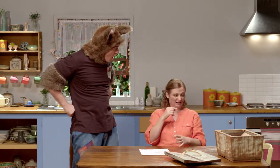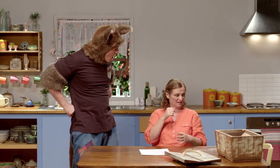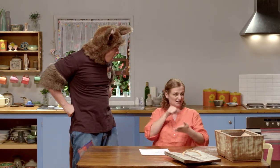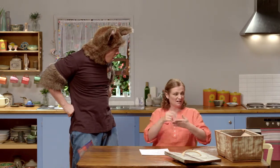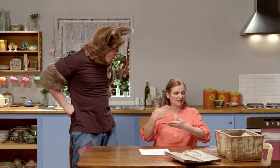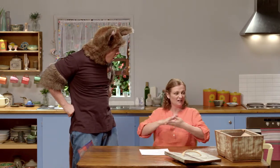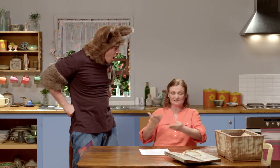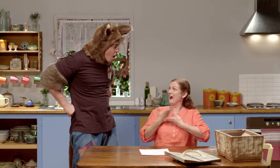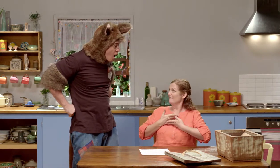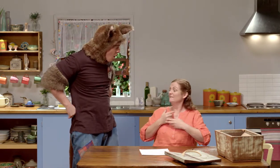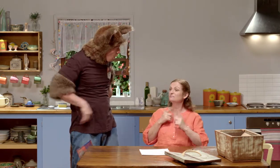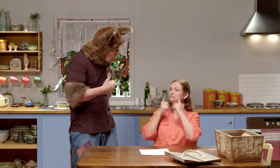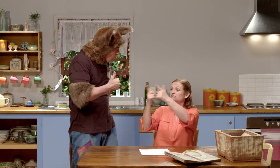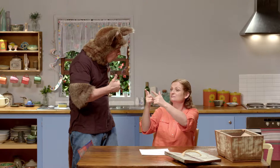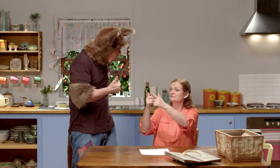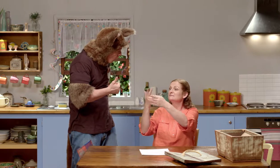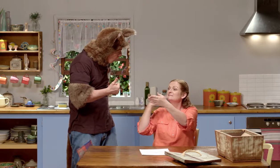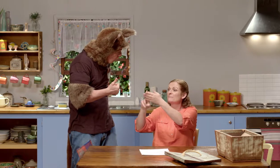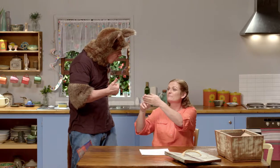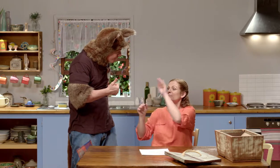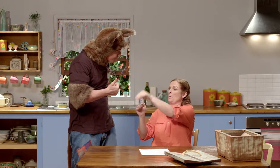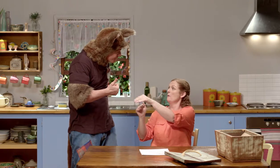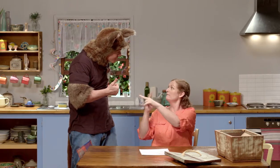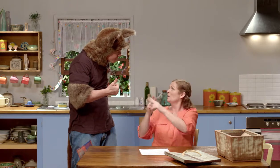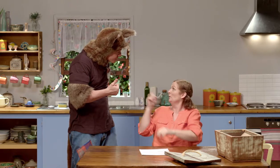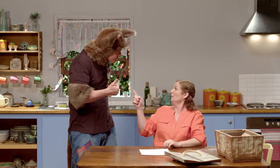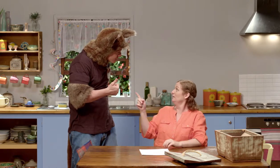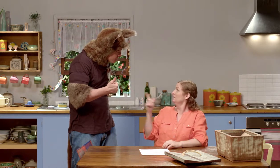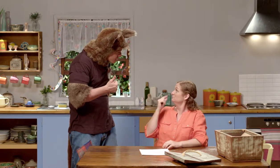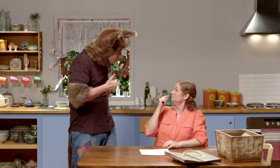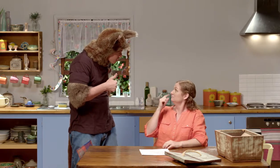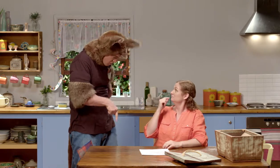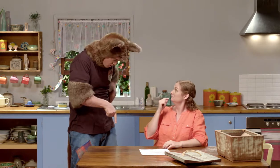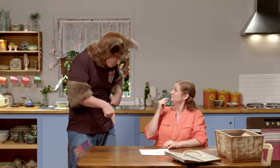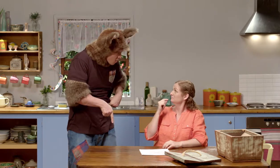I can put it in an envelope, put a stamp on it, and post it for you.